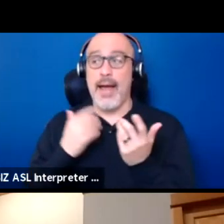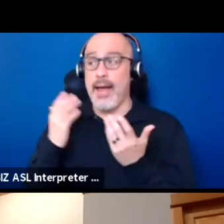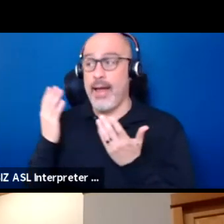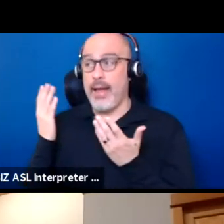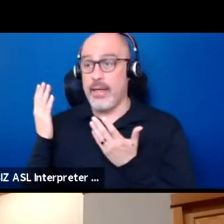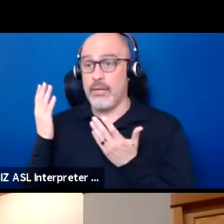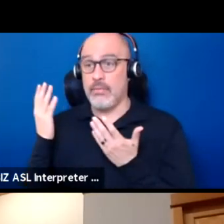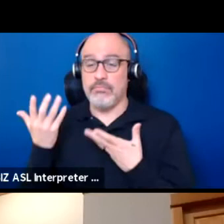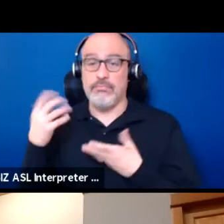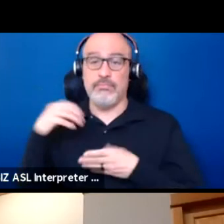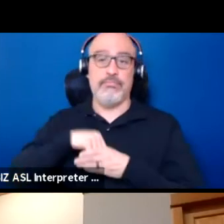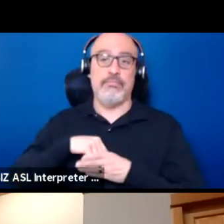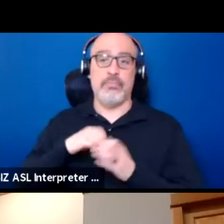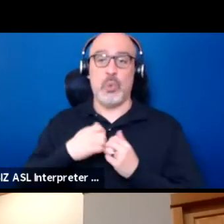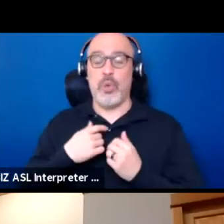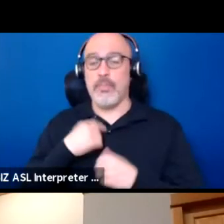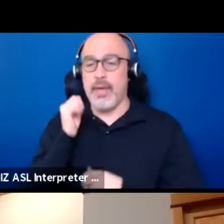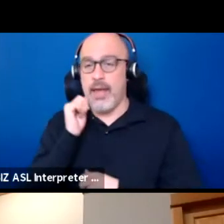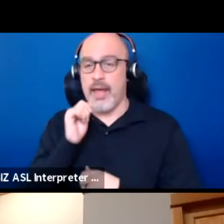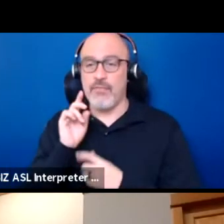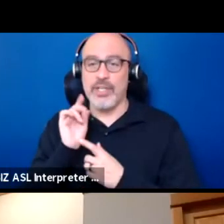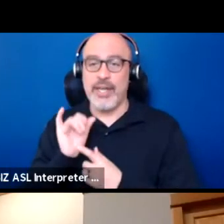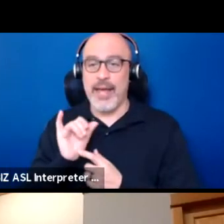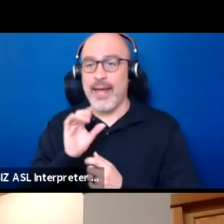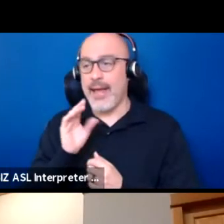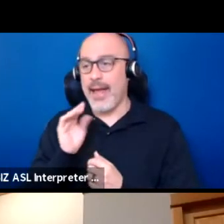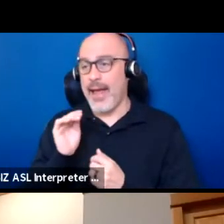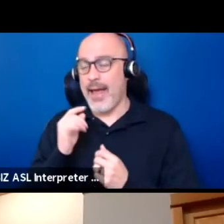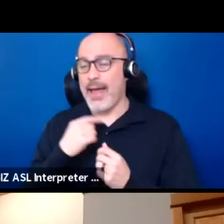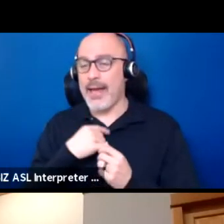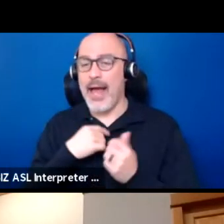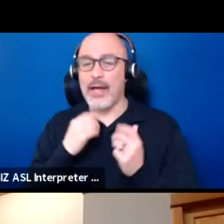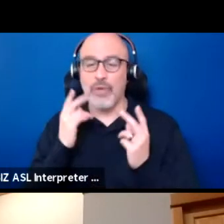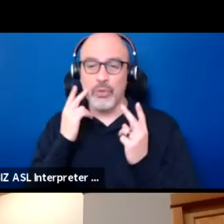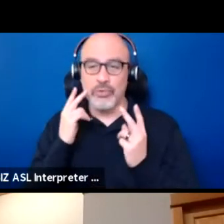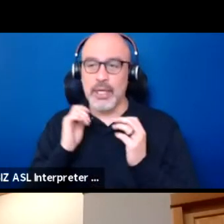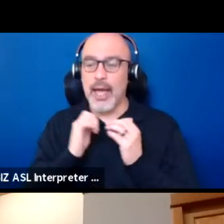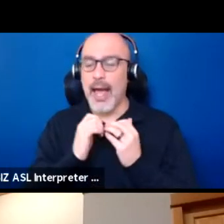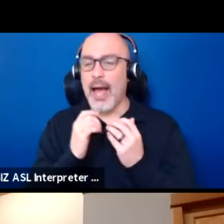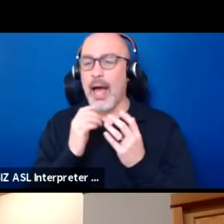and I really try and look at how storytelling and social justice connect